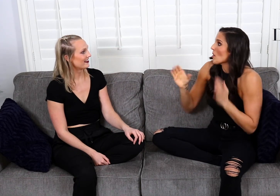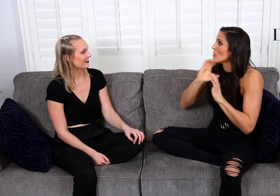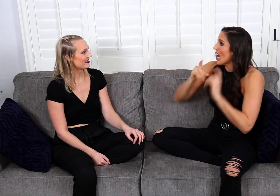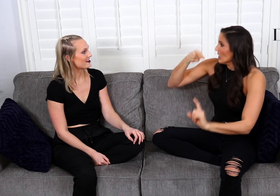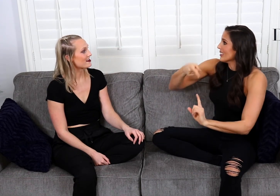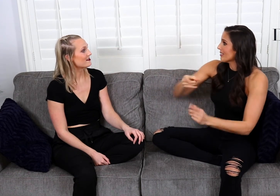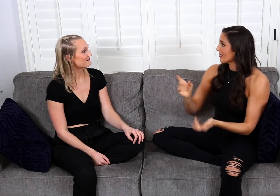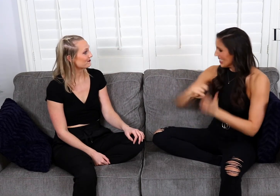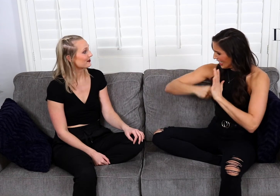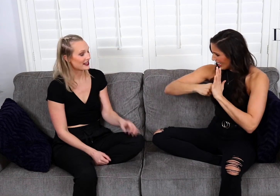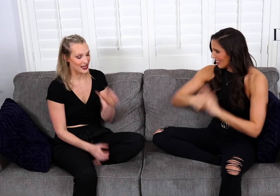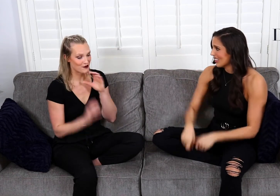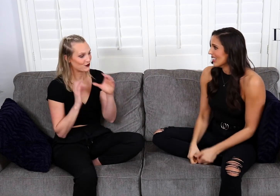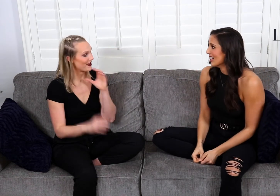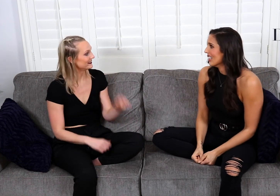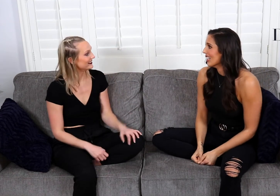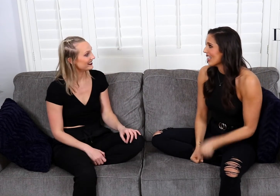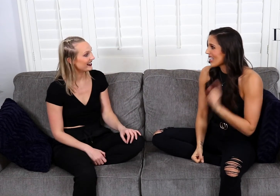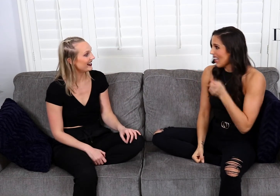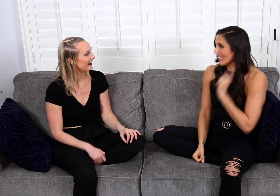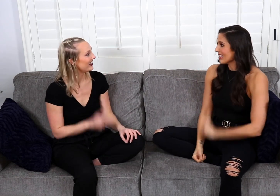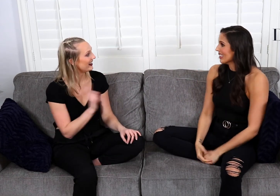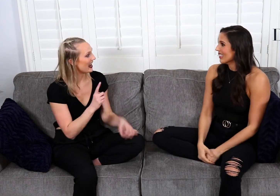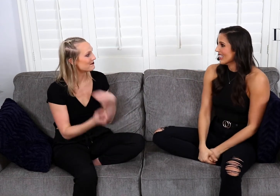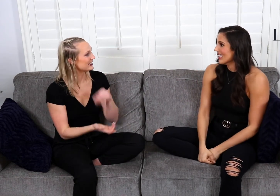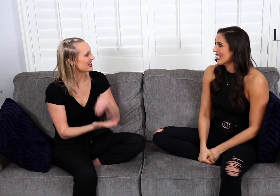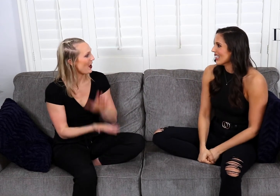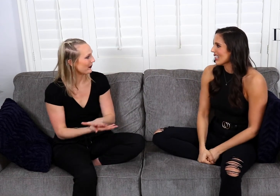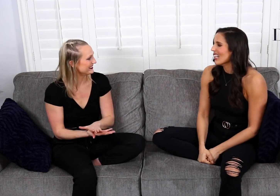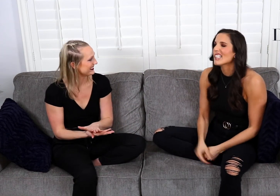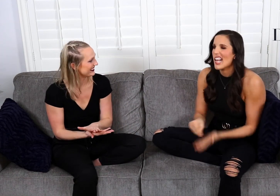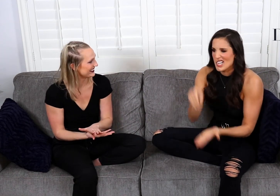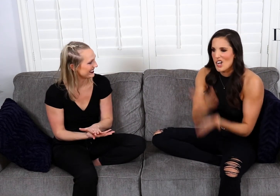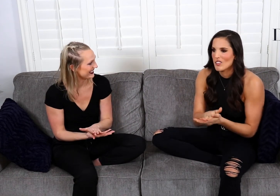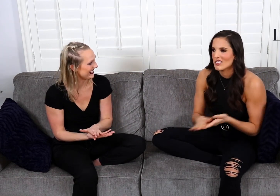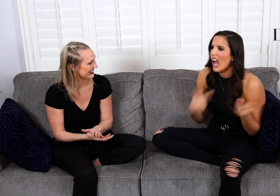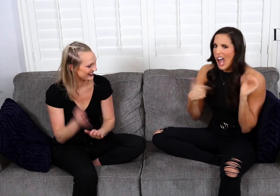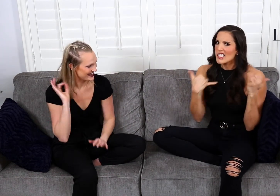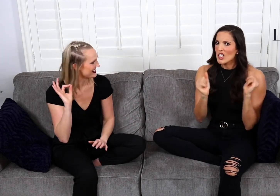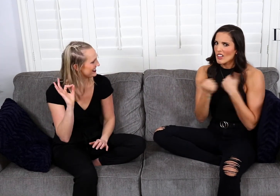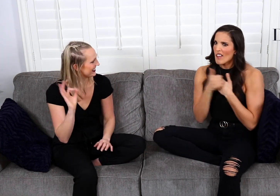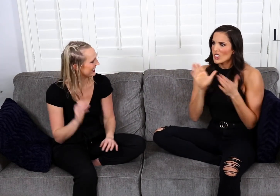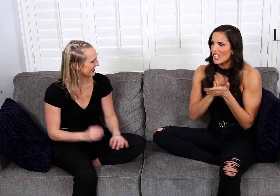So communication is key! - Communicate. I'm gonna take some notes here! Take notes!